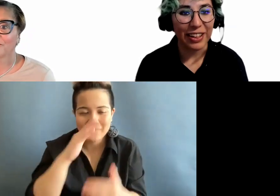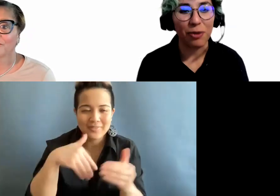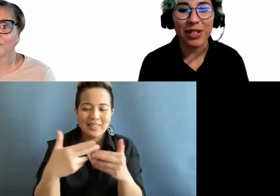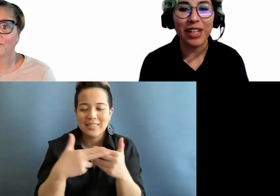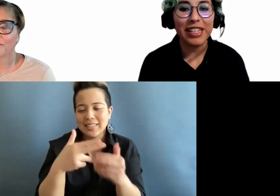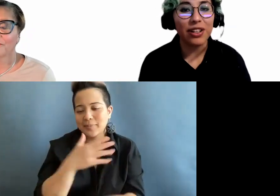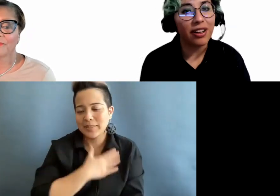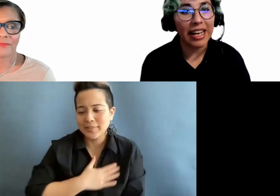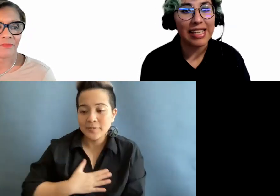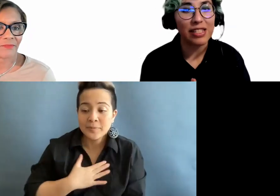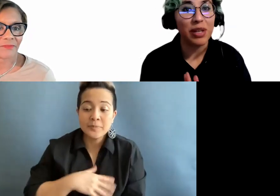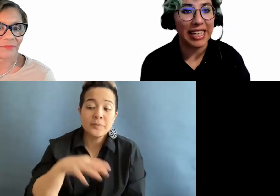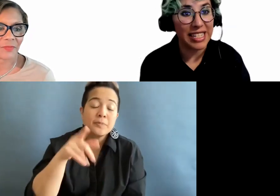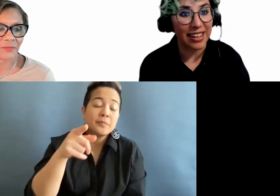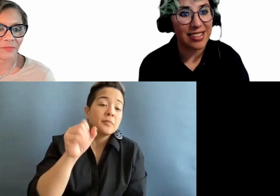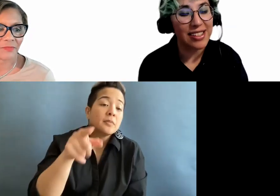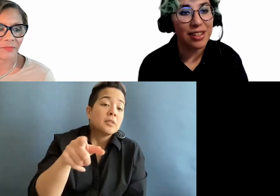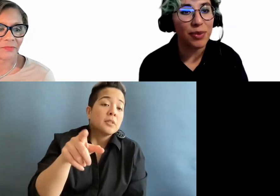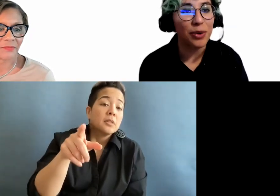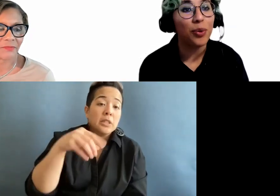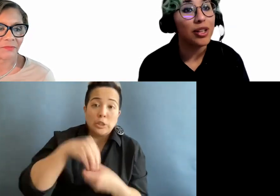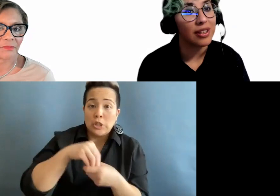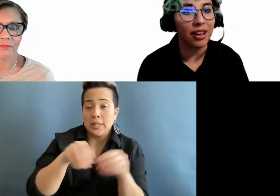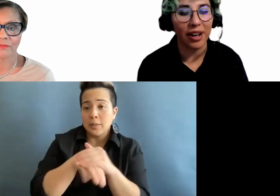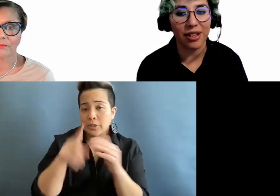Okay. So internal accessibility checks. This is something we want to get you guys